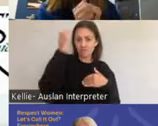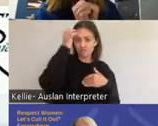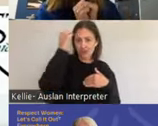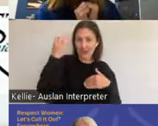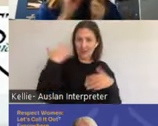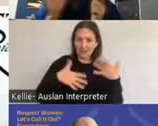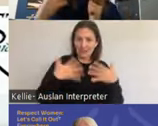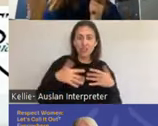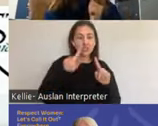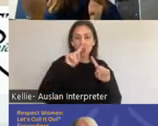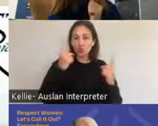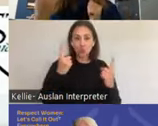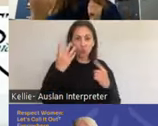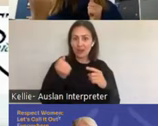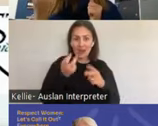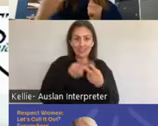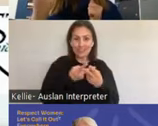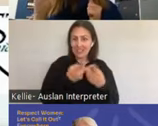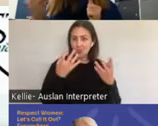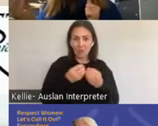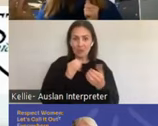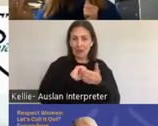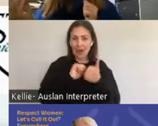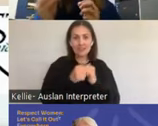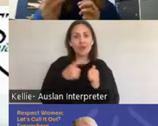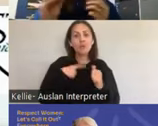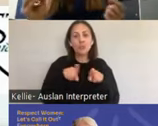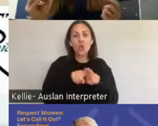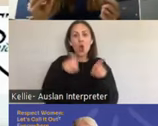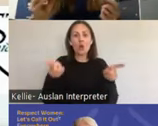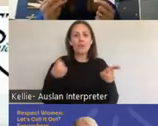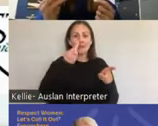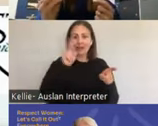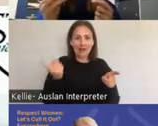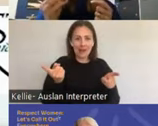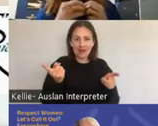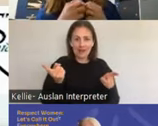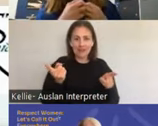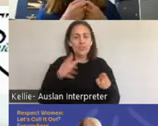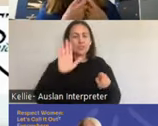So we talked a lot about this sexual response system and we basically worked out that if